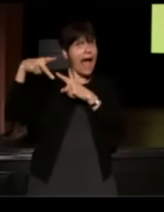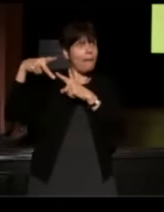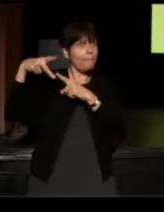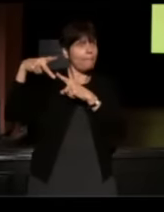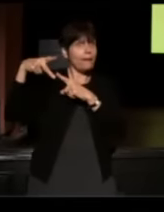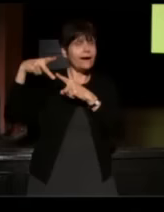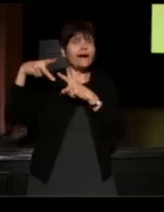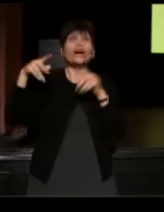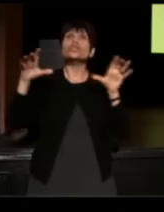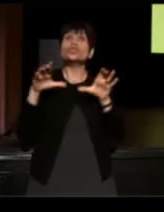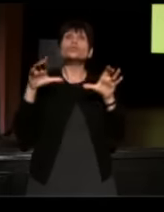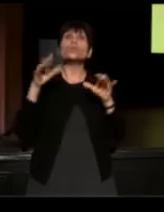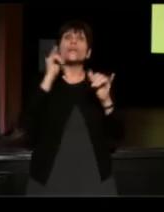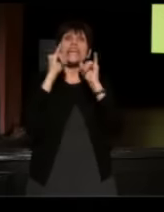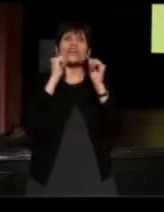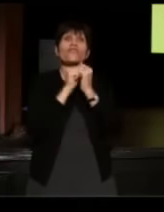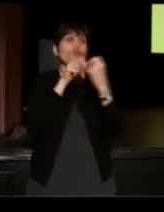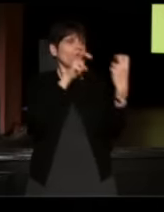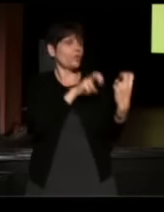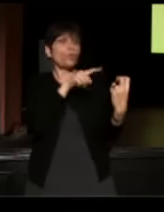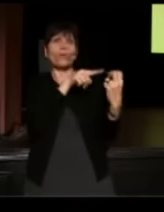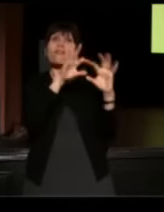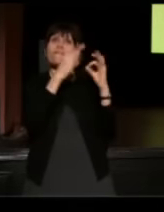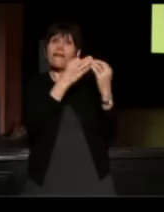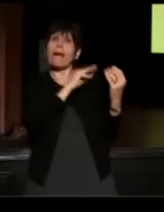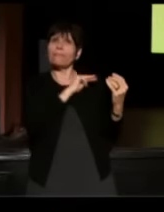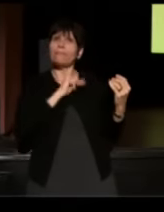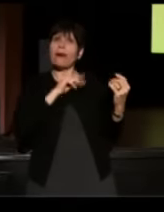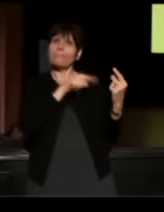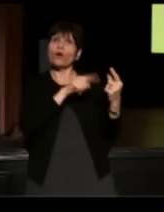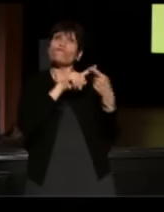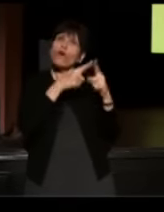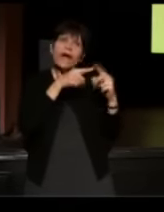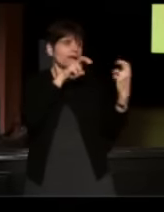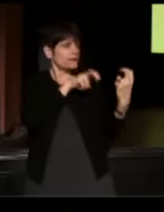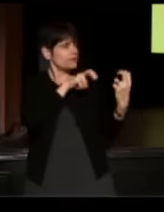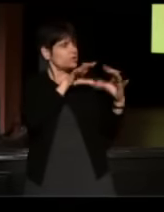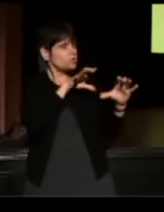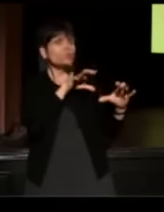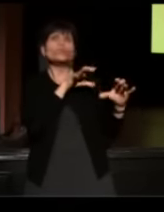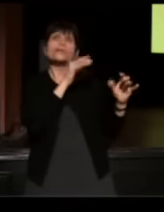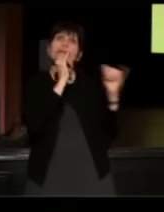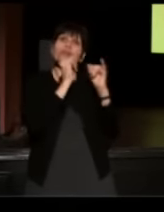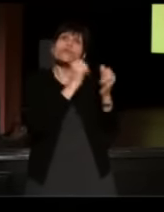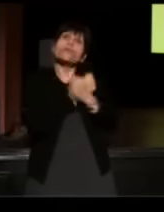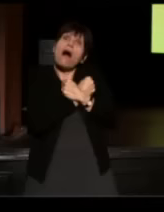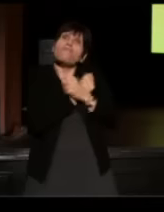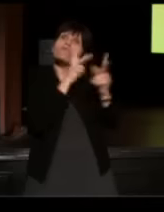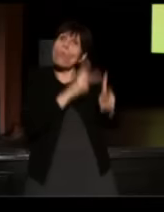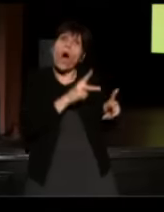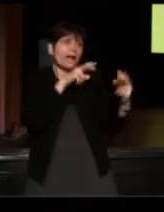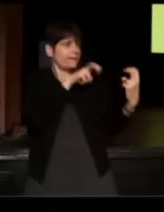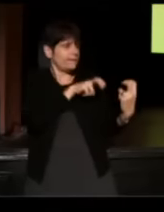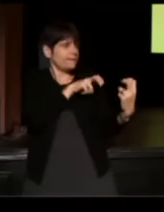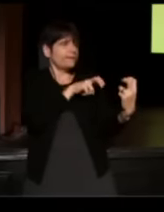do an interview with a loved one using the app, not using the app. As I said with my dad, you're going to find out things